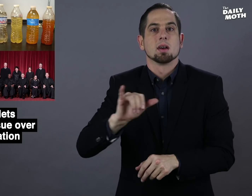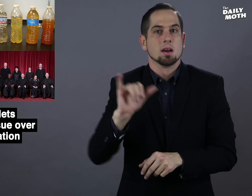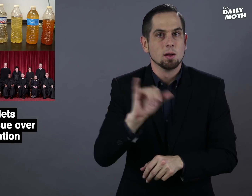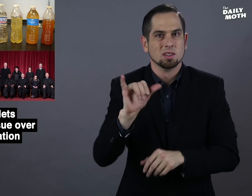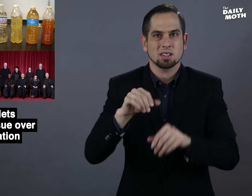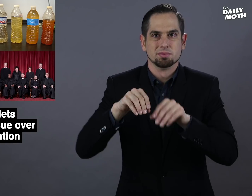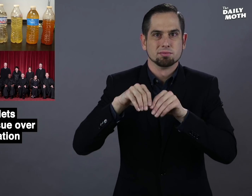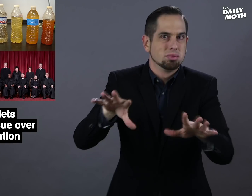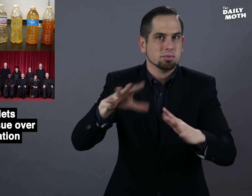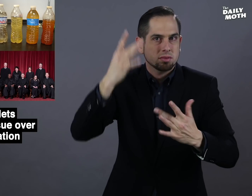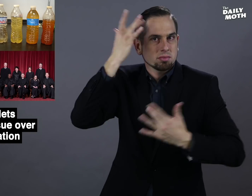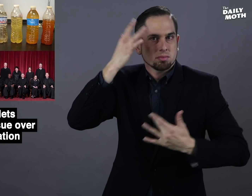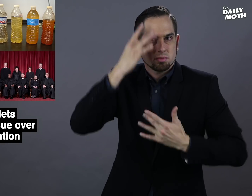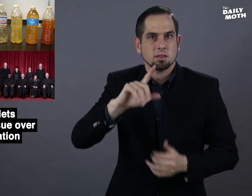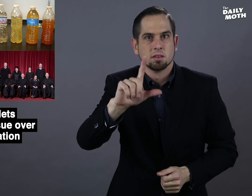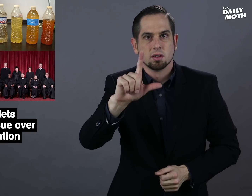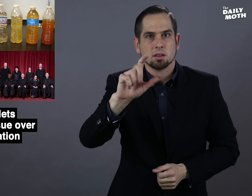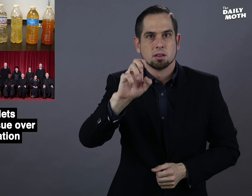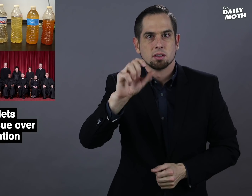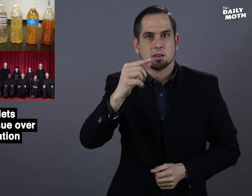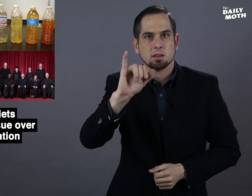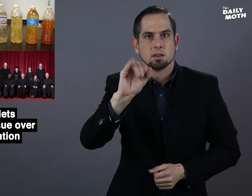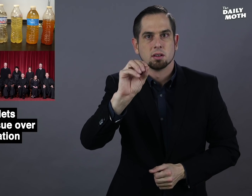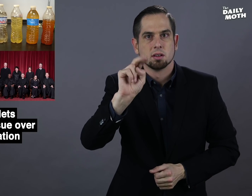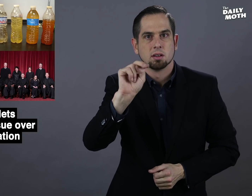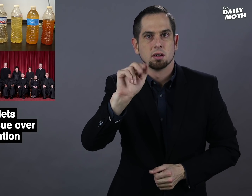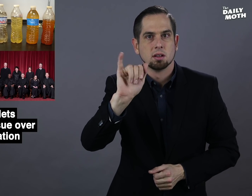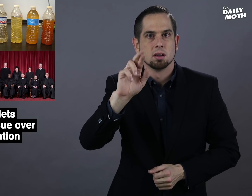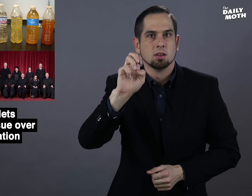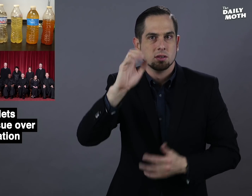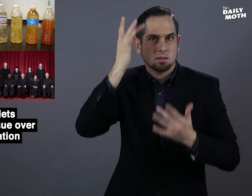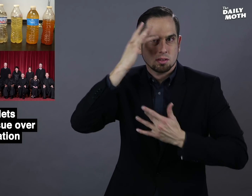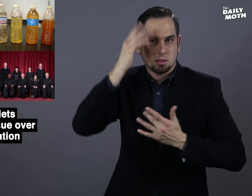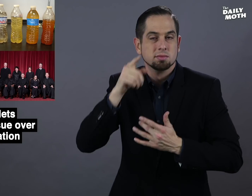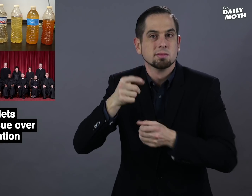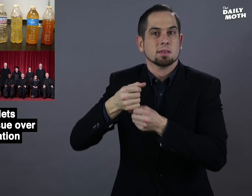There was also an outbreak of Legionnaires' disease,